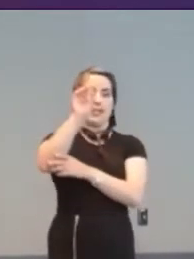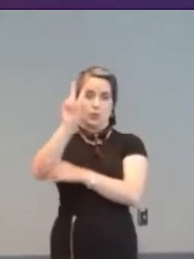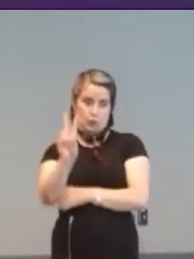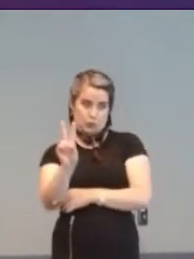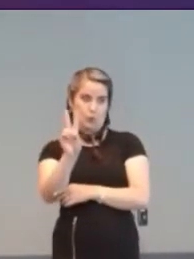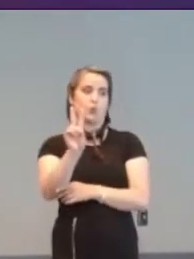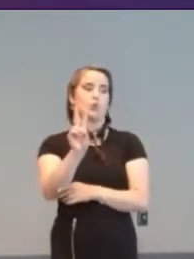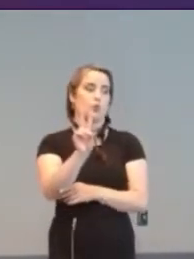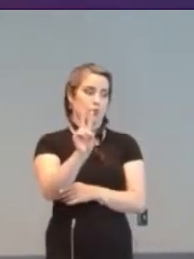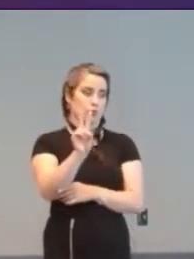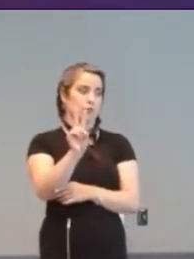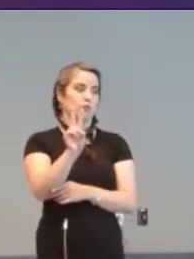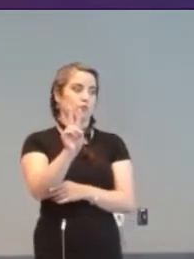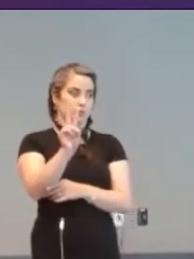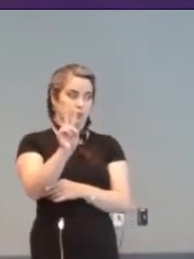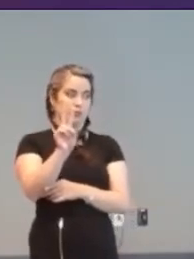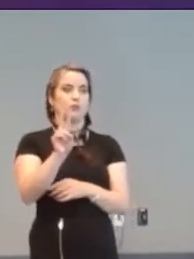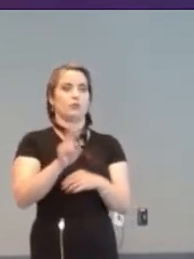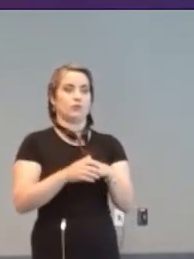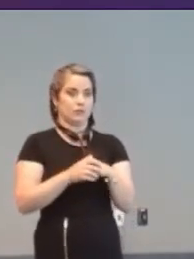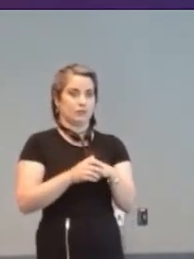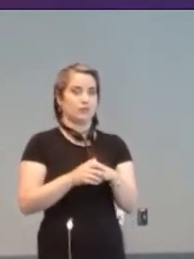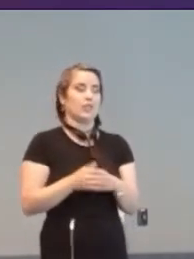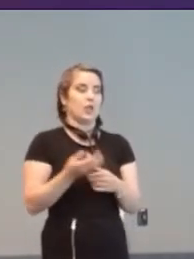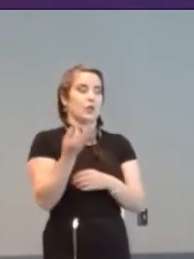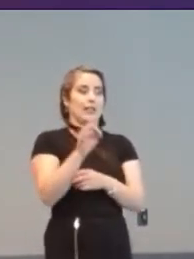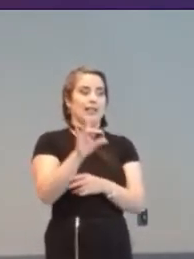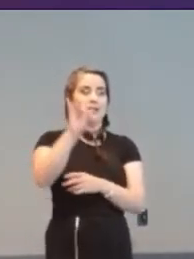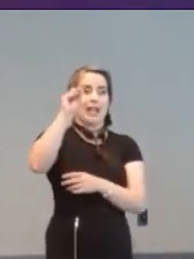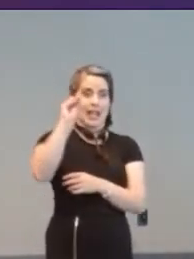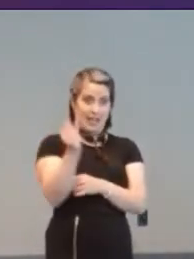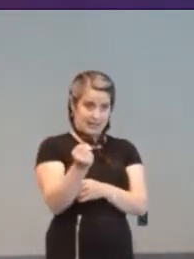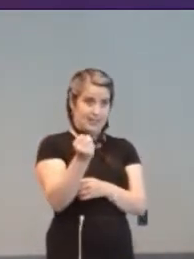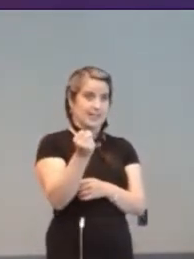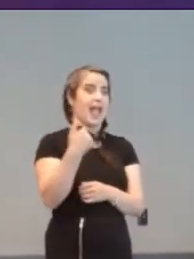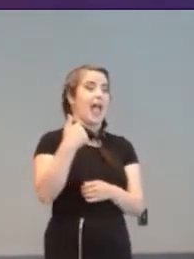One of the most versatile devices of the 1980s was the Apple II Adaptive Firmware